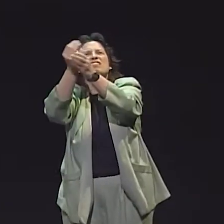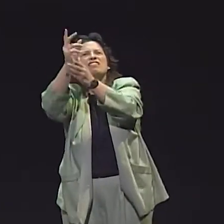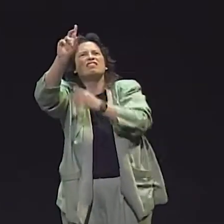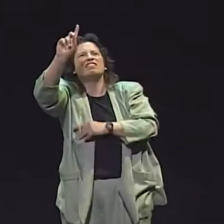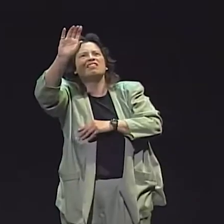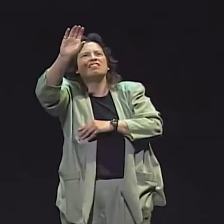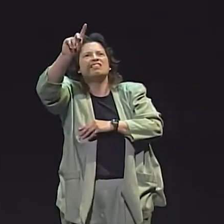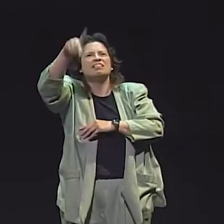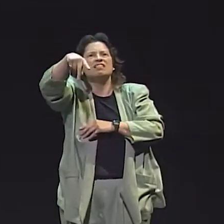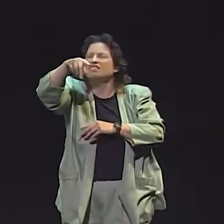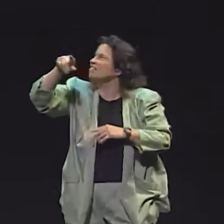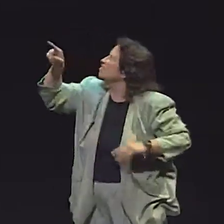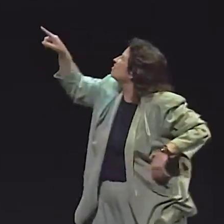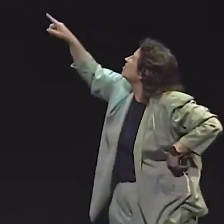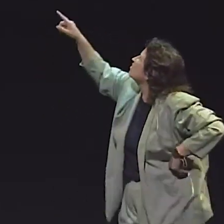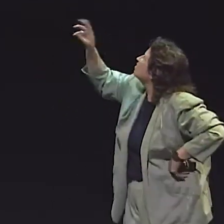HAD THE FULL TWO YEARS' EXPERIENCE.